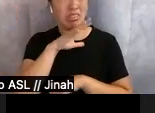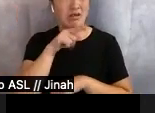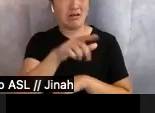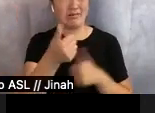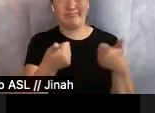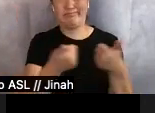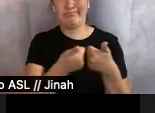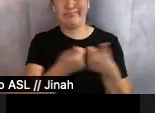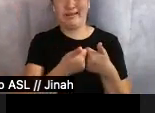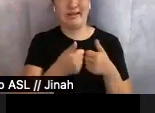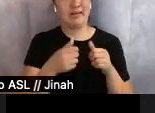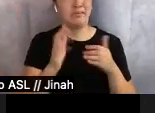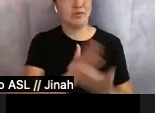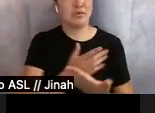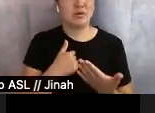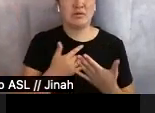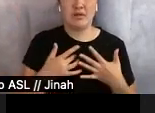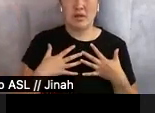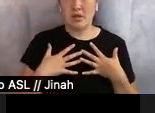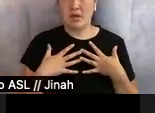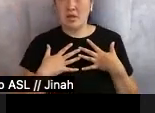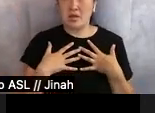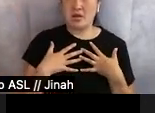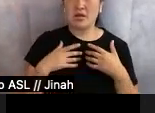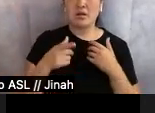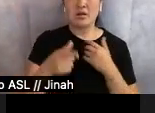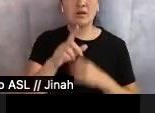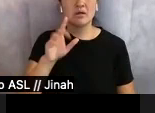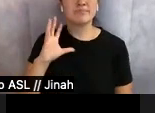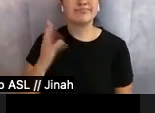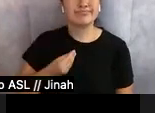She felt herself twisting back, a tranny, worthless. She was a dumbass.